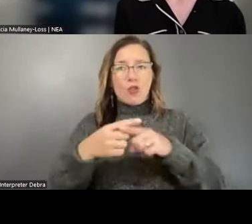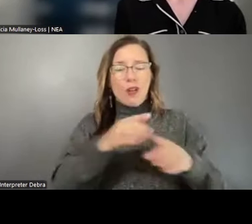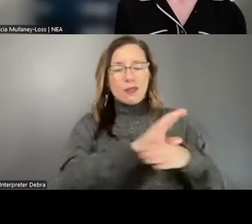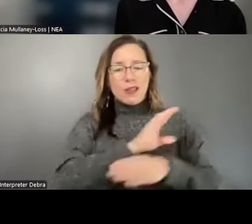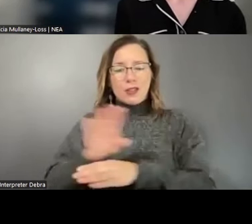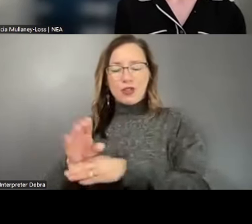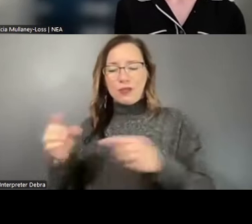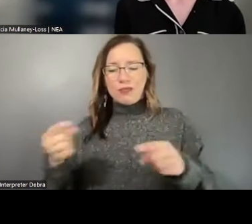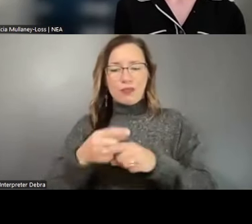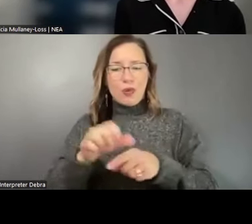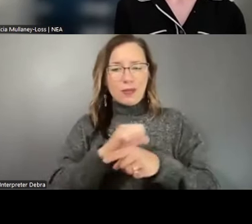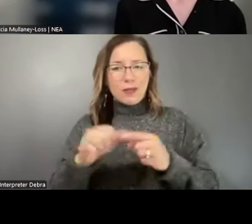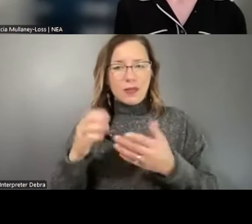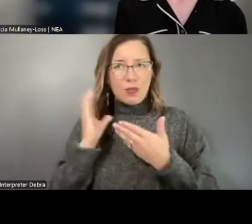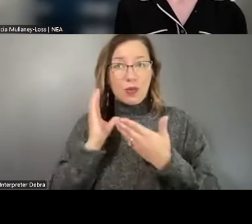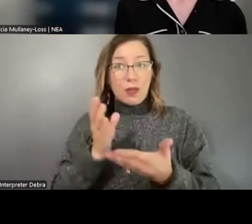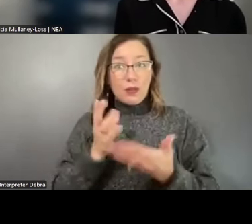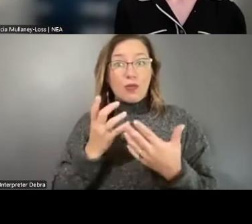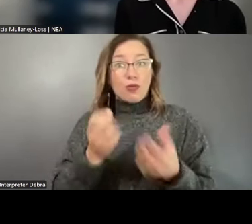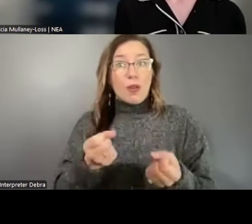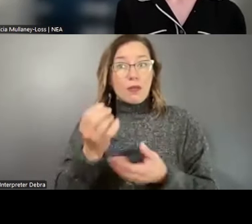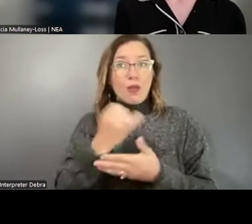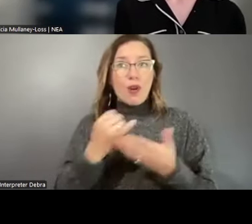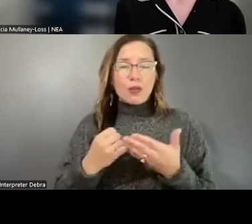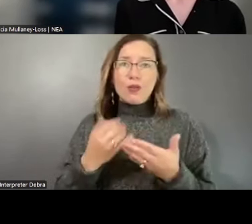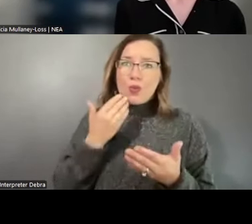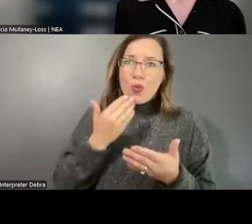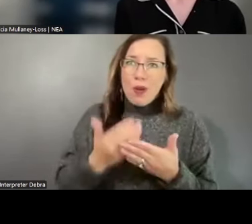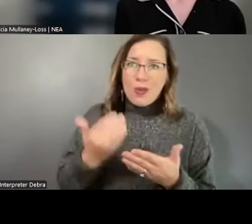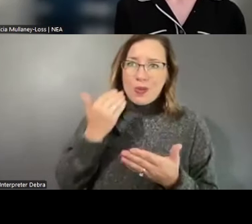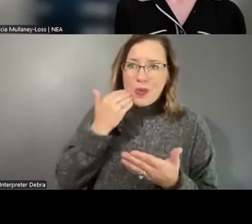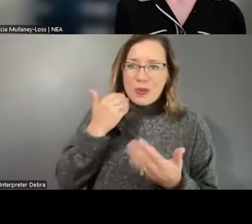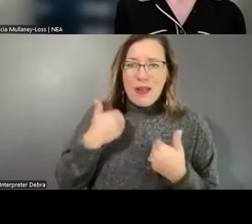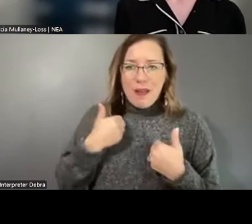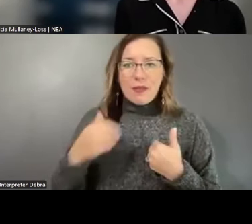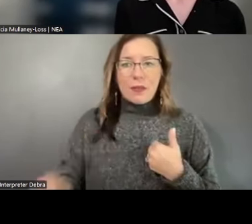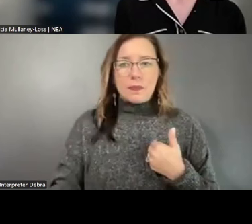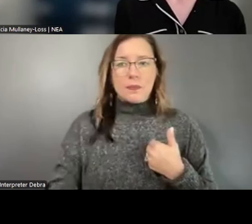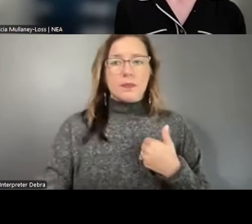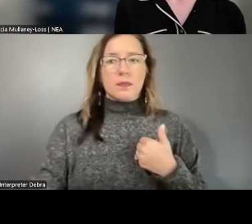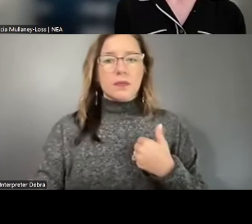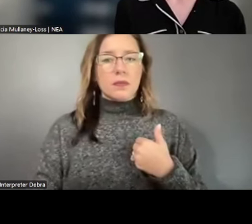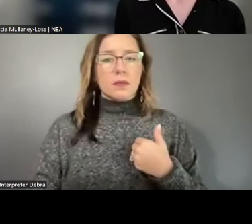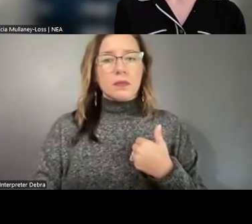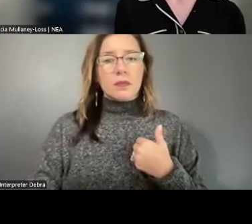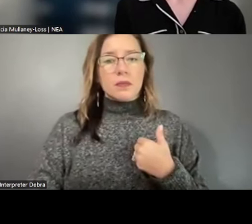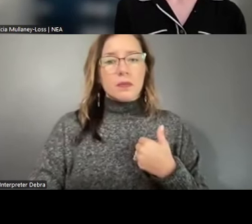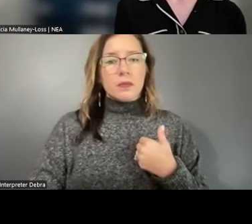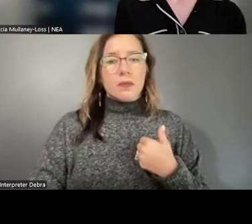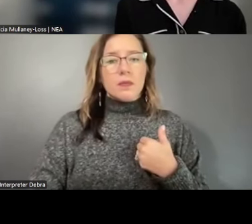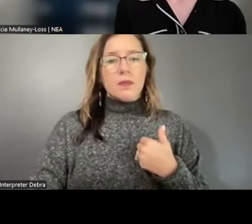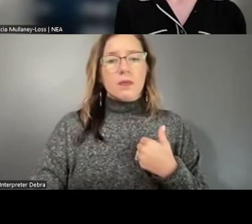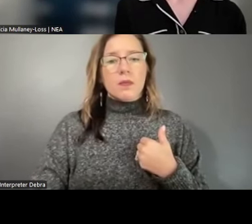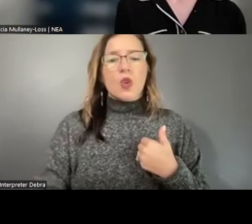strengths that artists are well-known to have to really meaningful engagement in places that